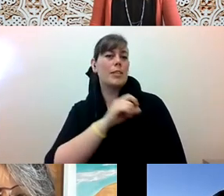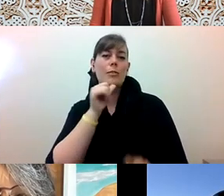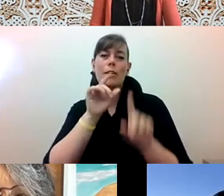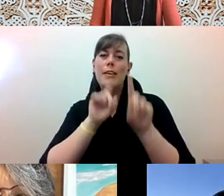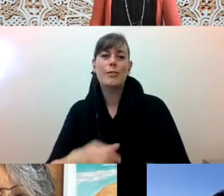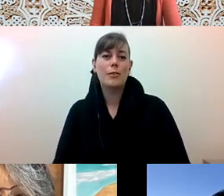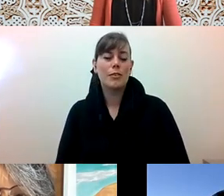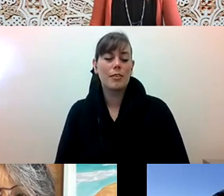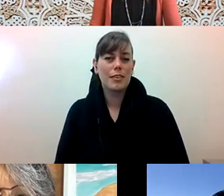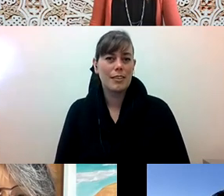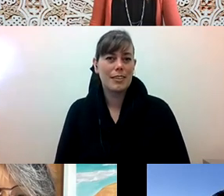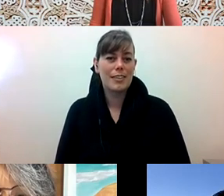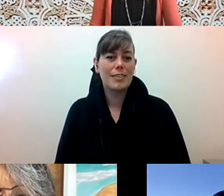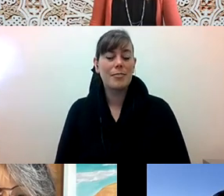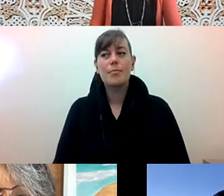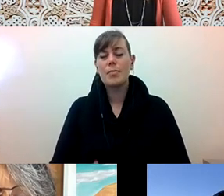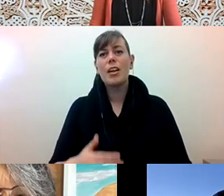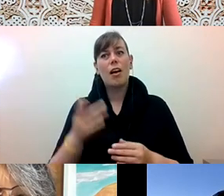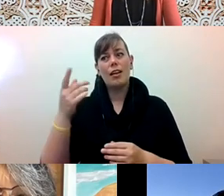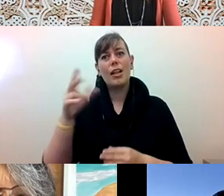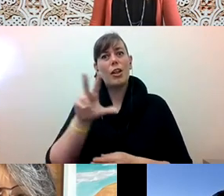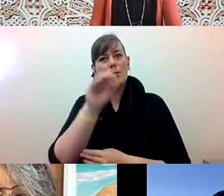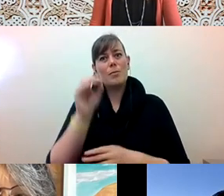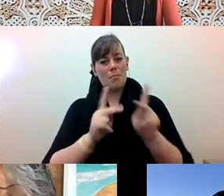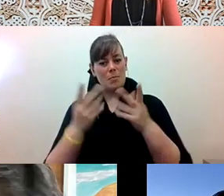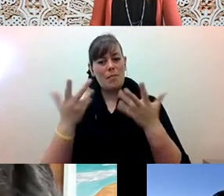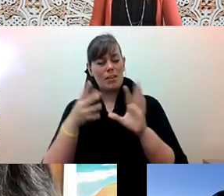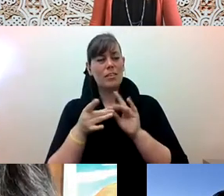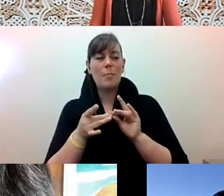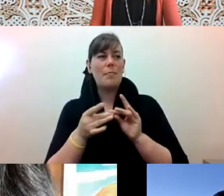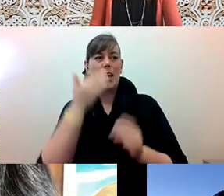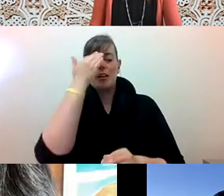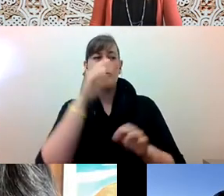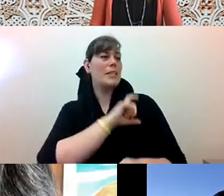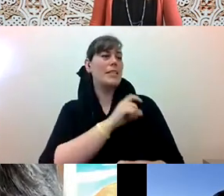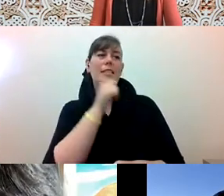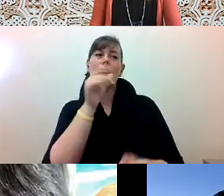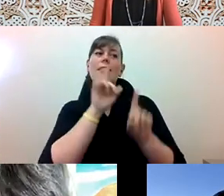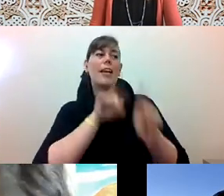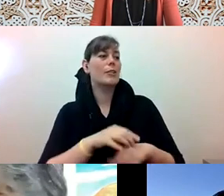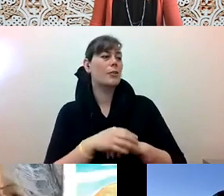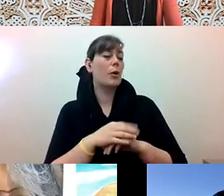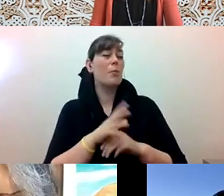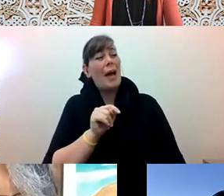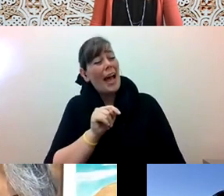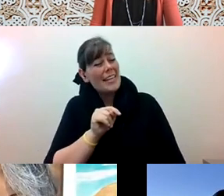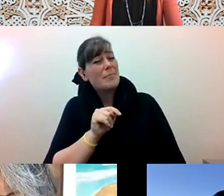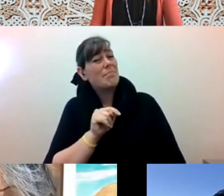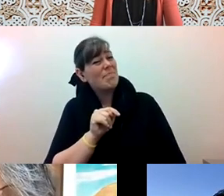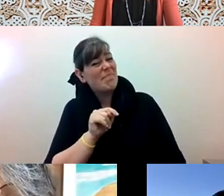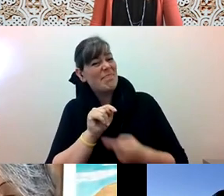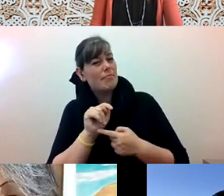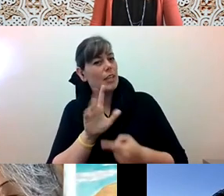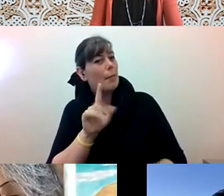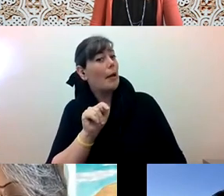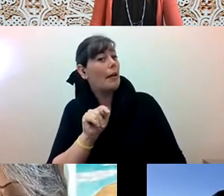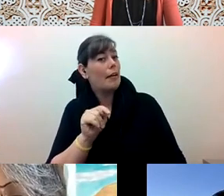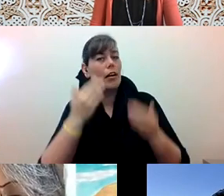Alex Tom he/him: Like I know that and but in some ways, it's a little bit like I know they're not the answer, but also, I don't know what else is... is an alternative.